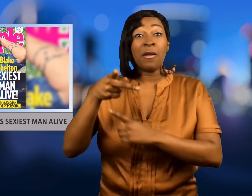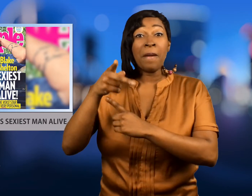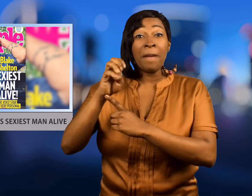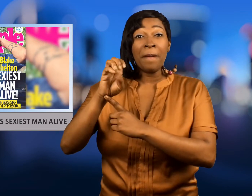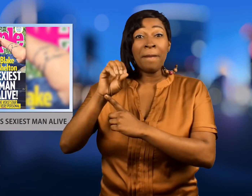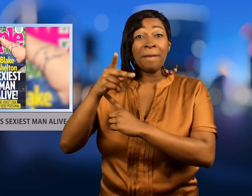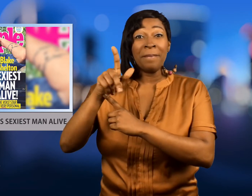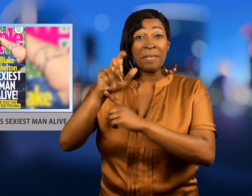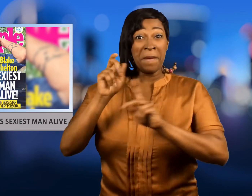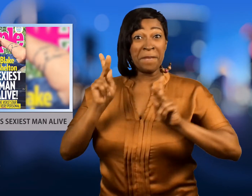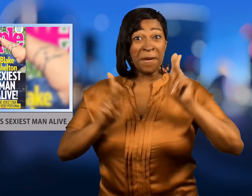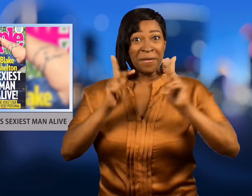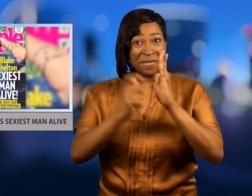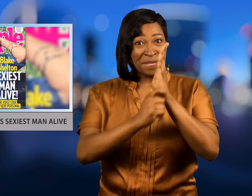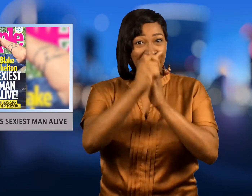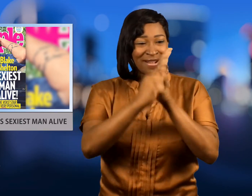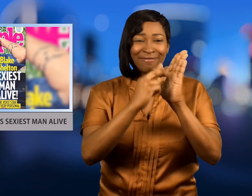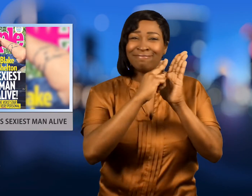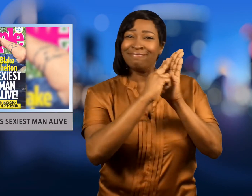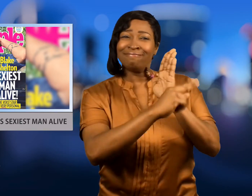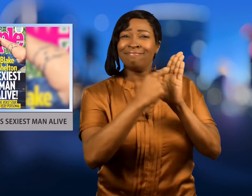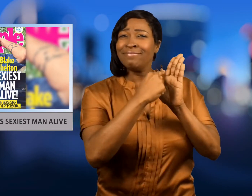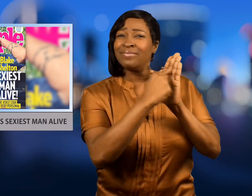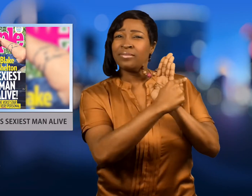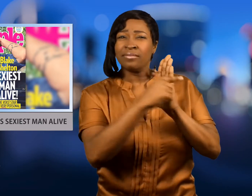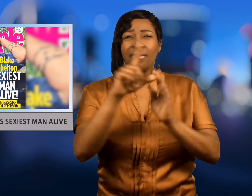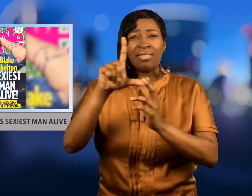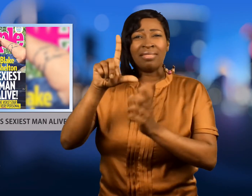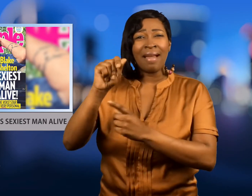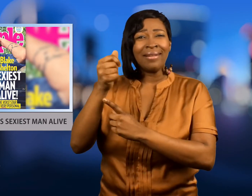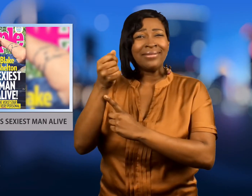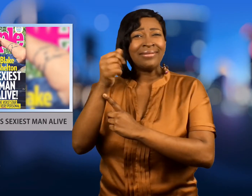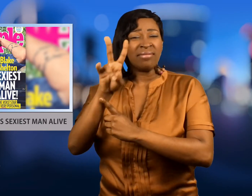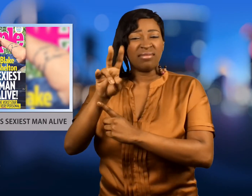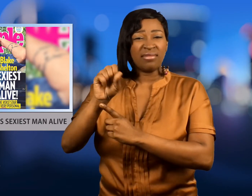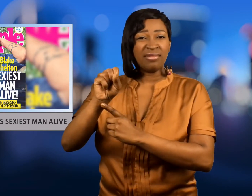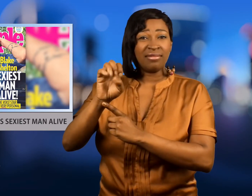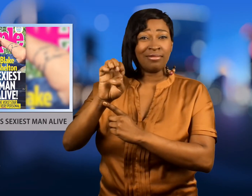He was voted People magazine's 2017